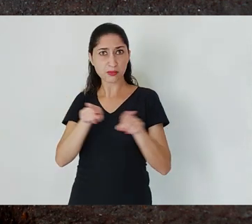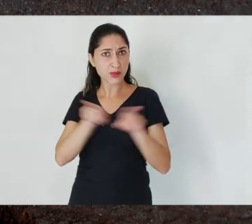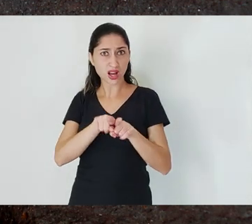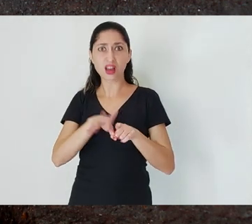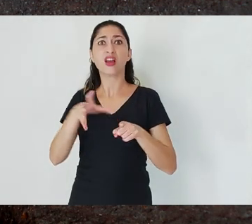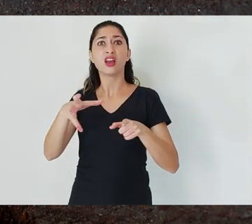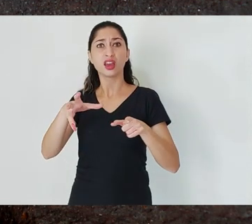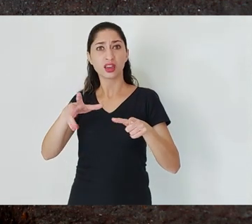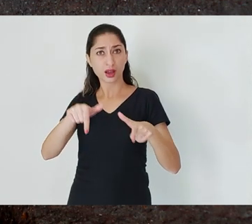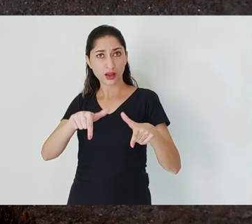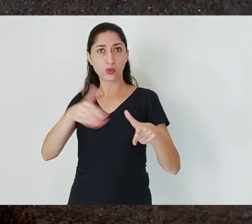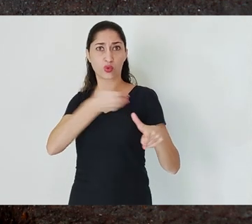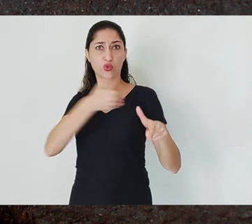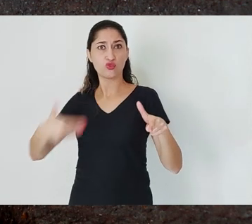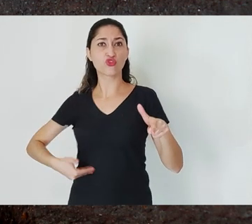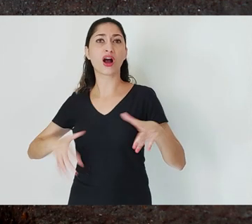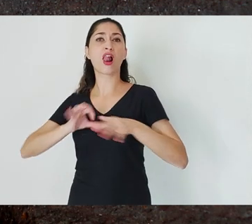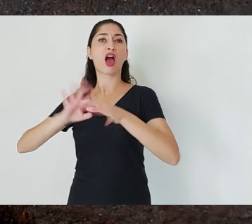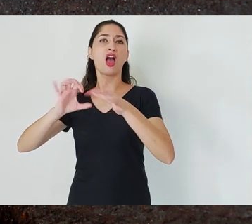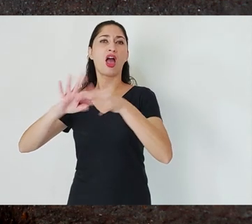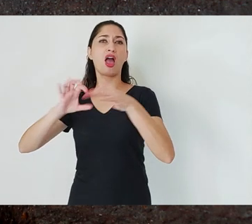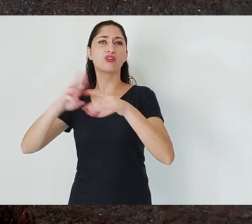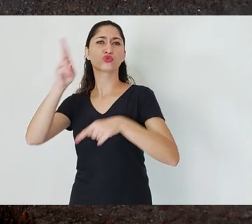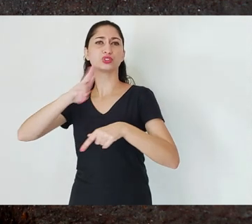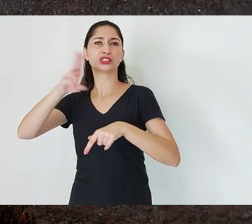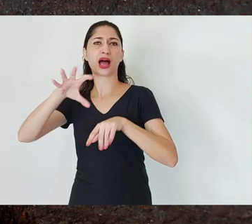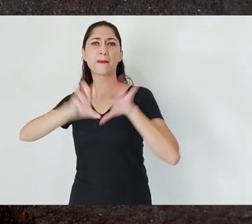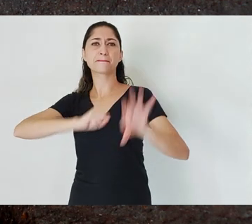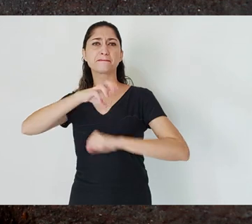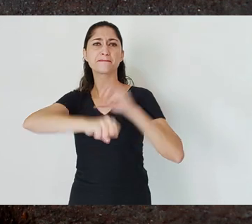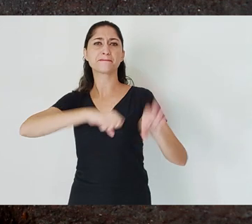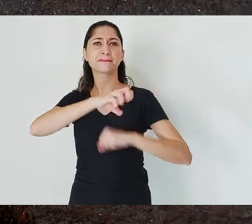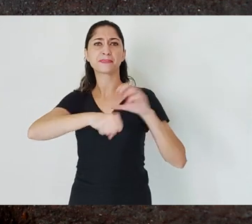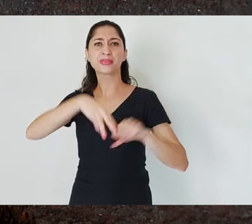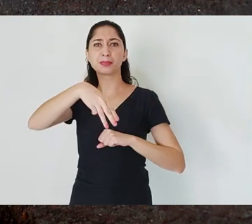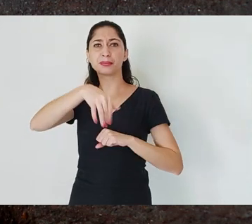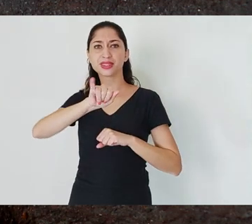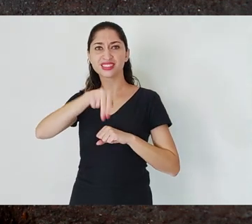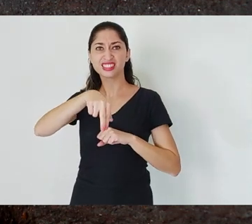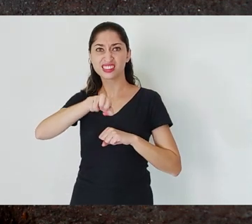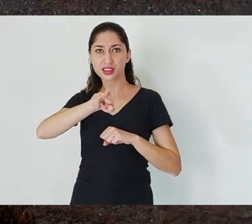we say “OK, these Minas Gerais mountains are safe from mining".